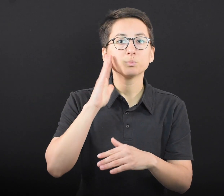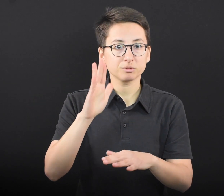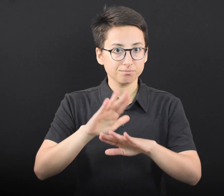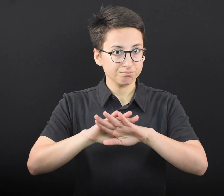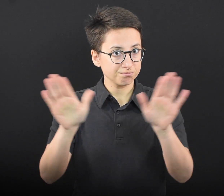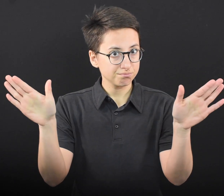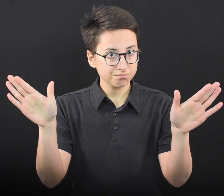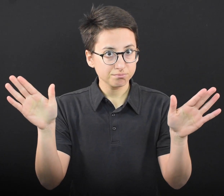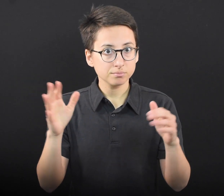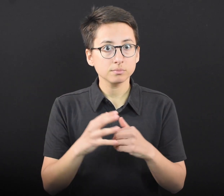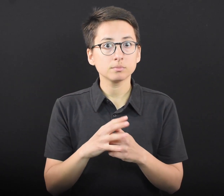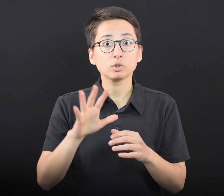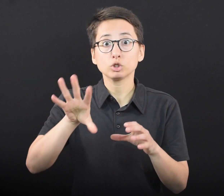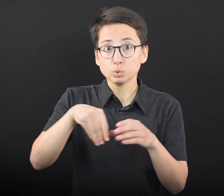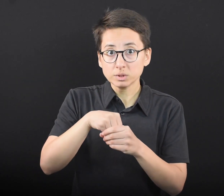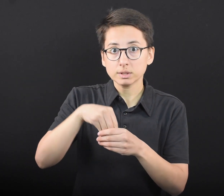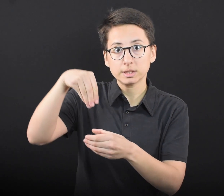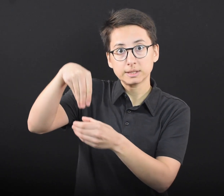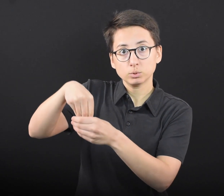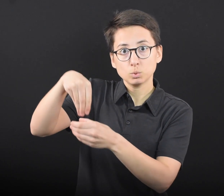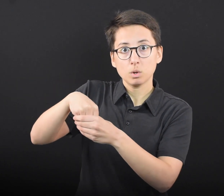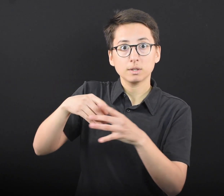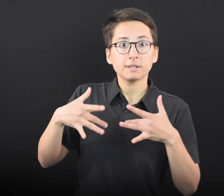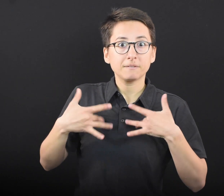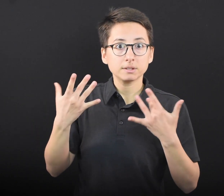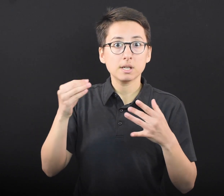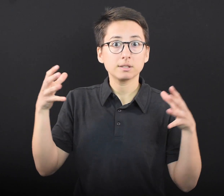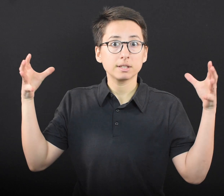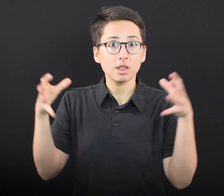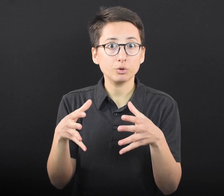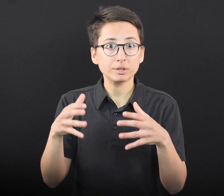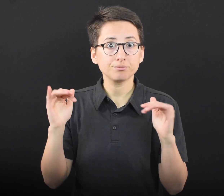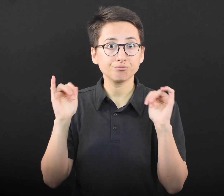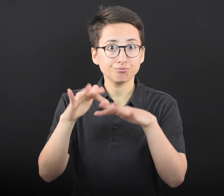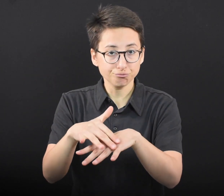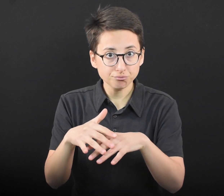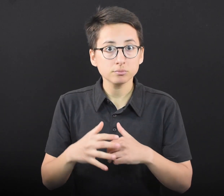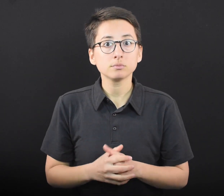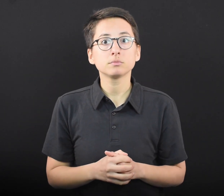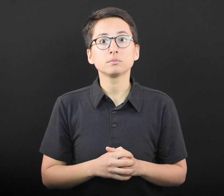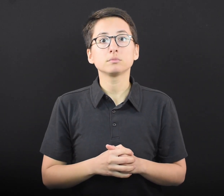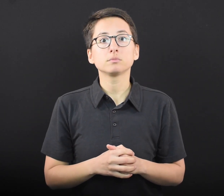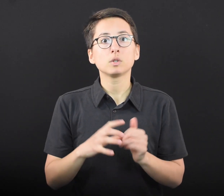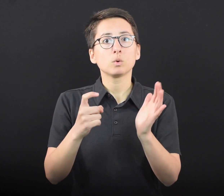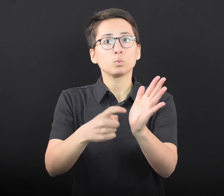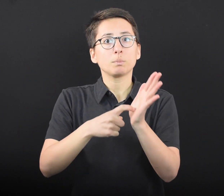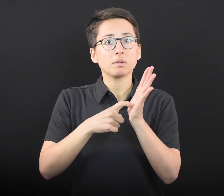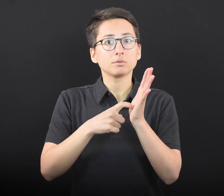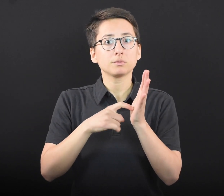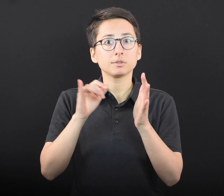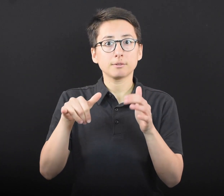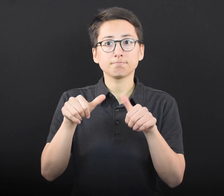end, including for indoor events and gatherings. The requirements that will remain include: